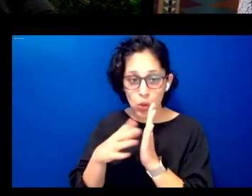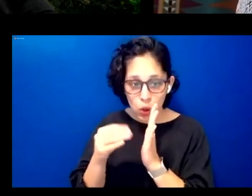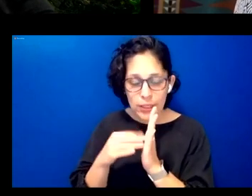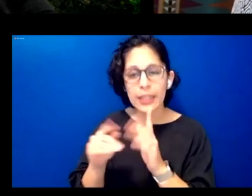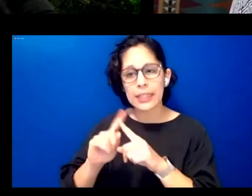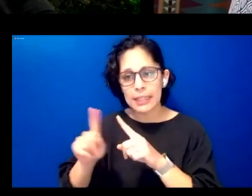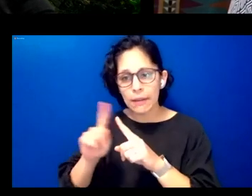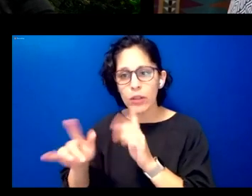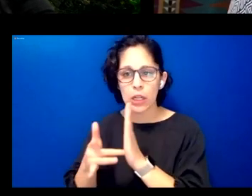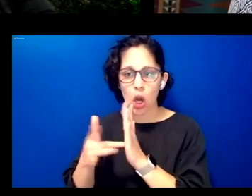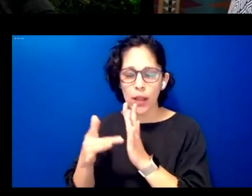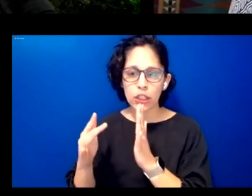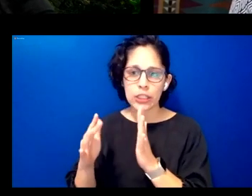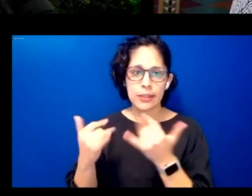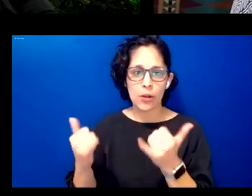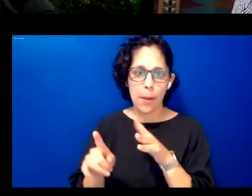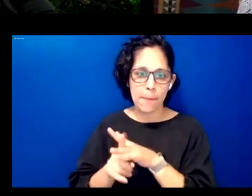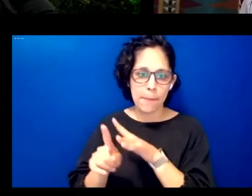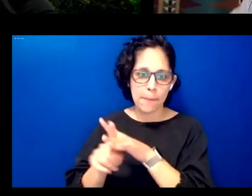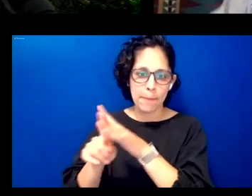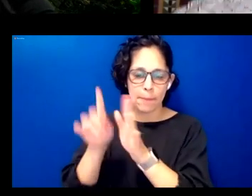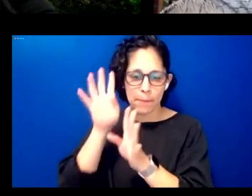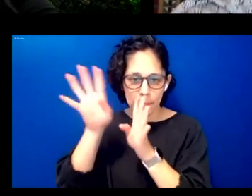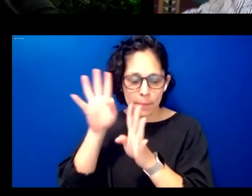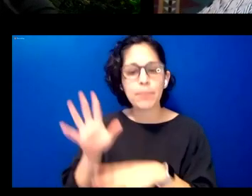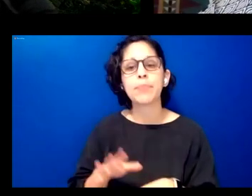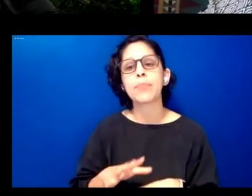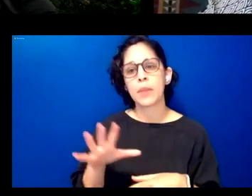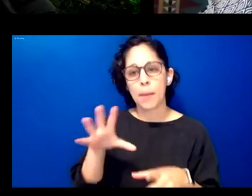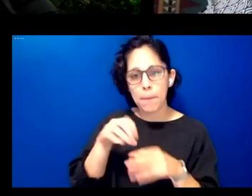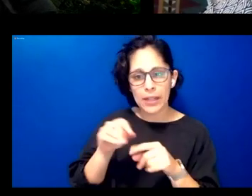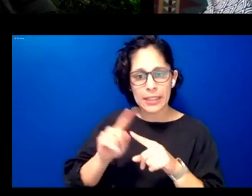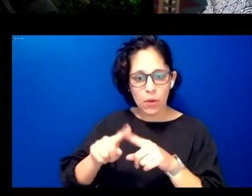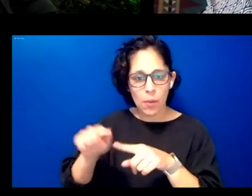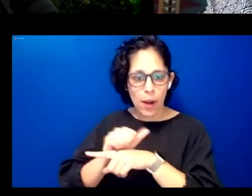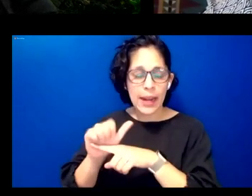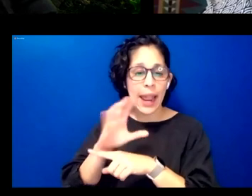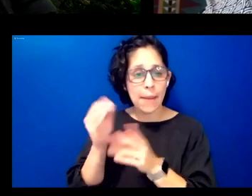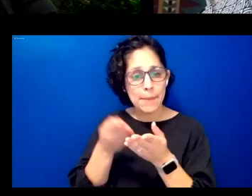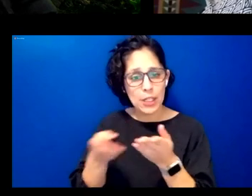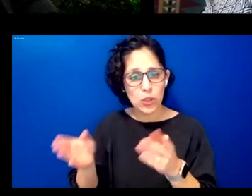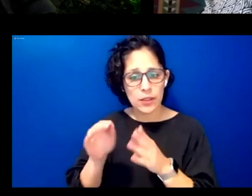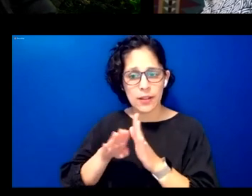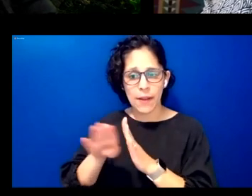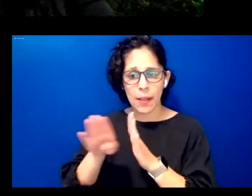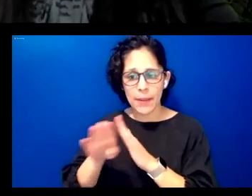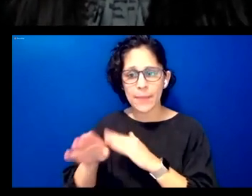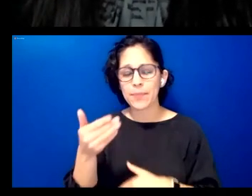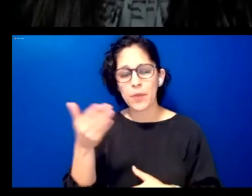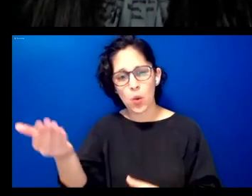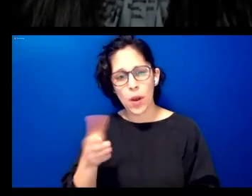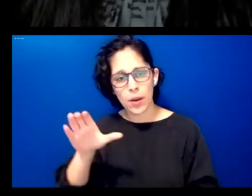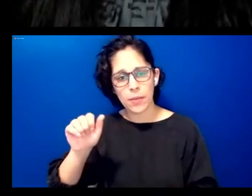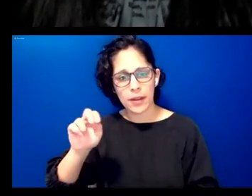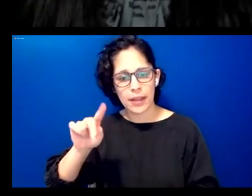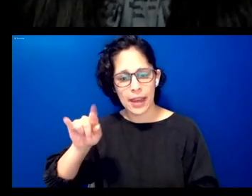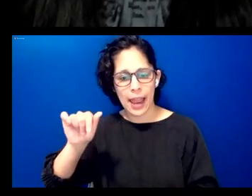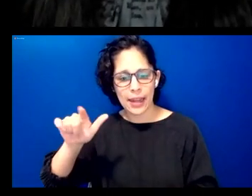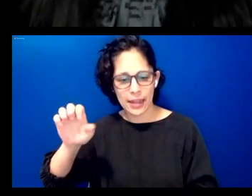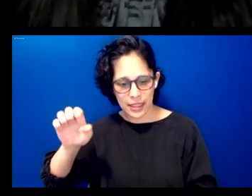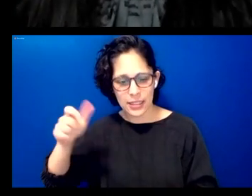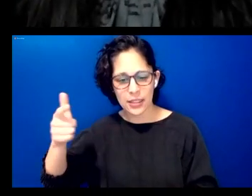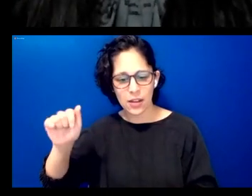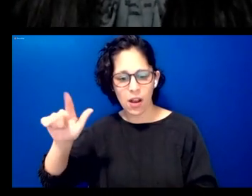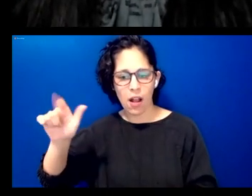embodied language practices and materials development welcome candace